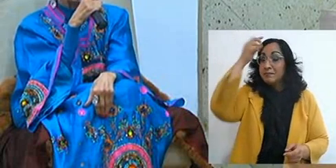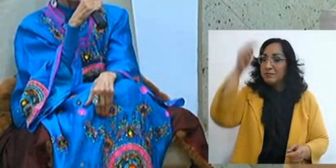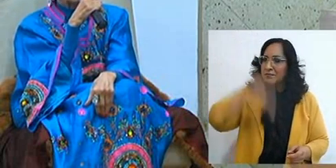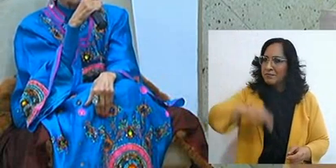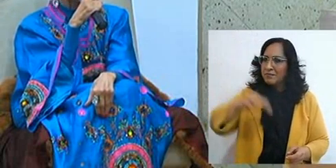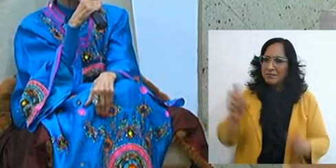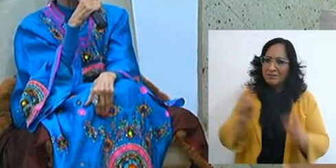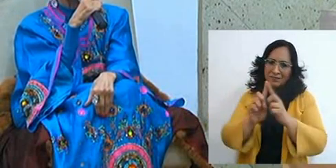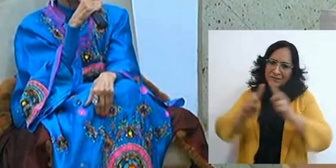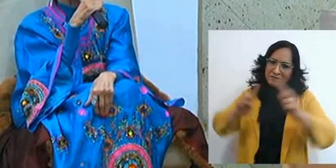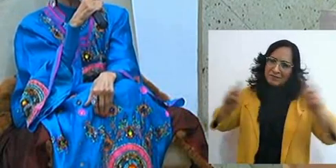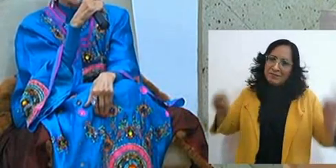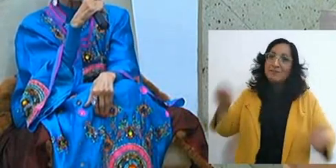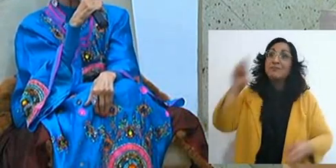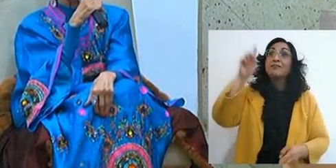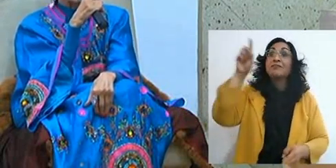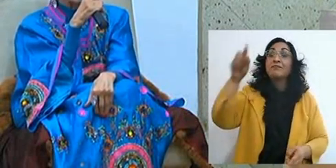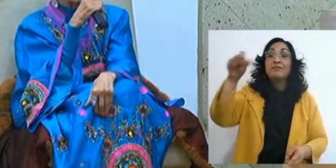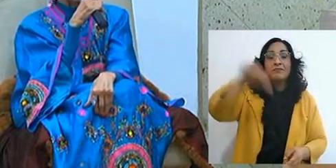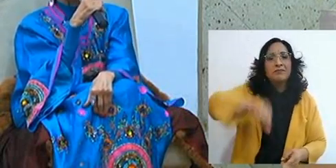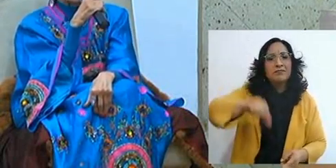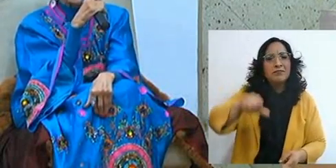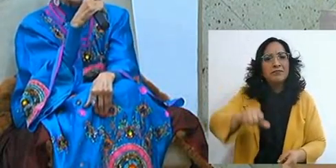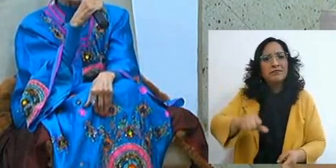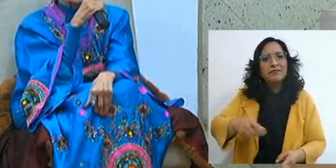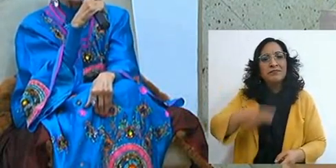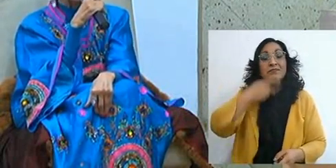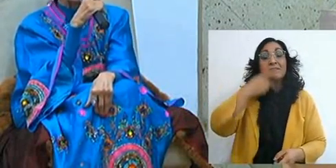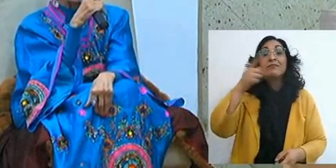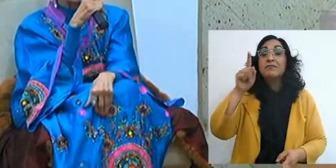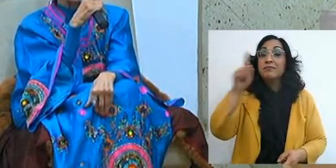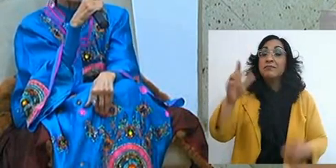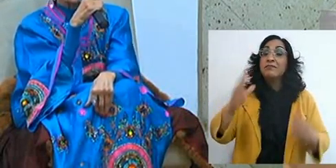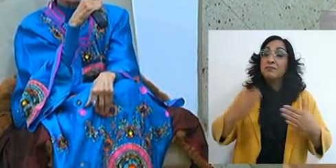today he spoke to you and I know you understood clearly,